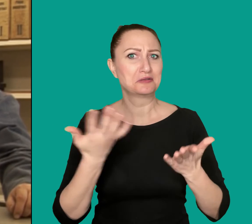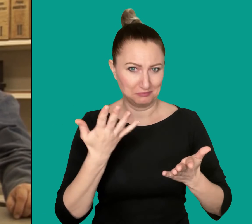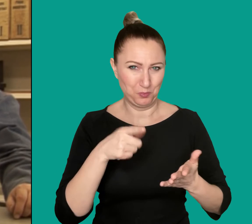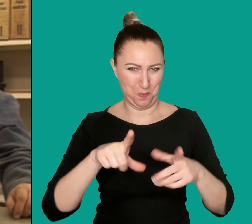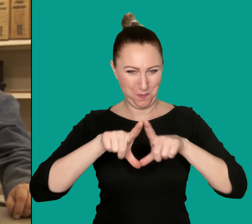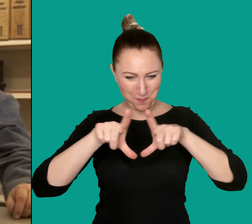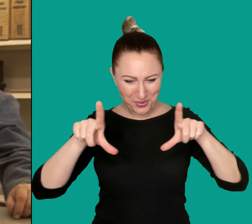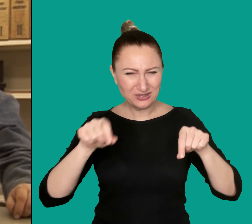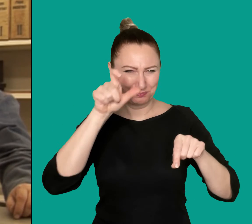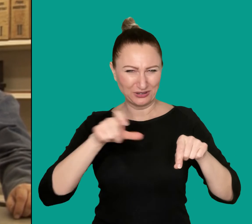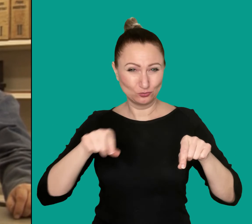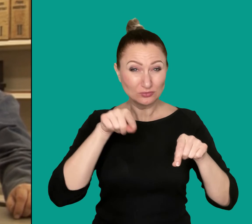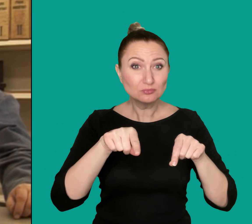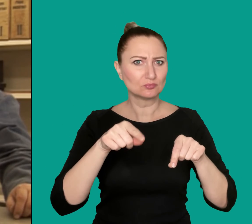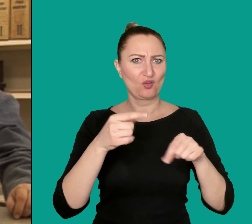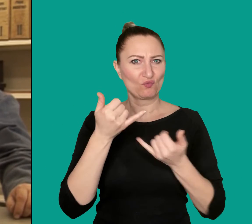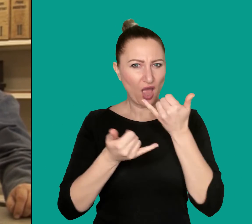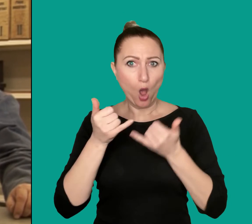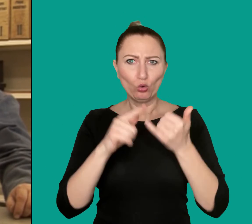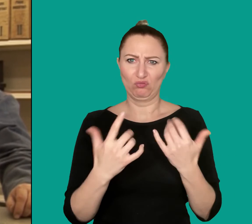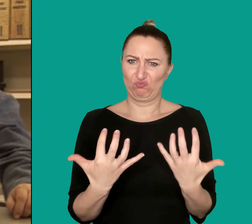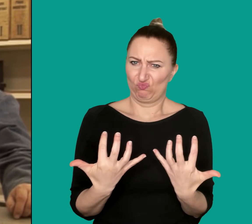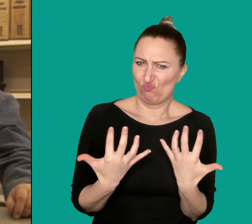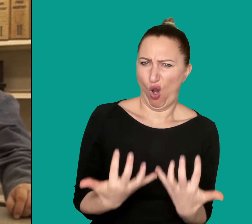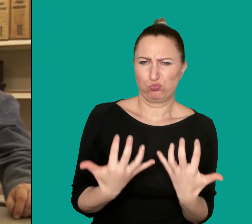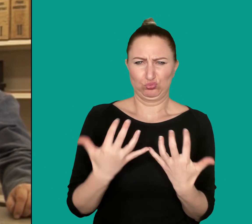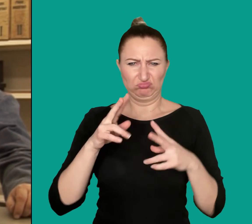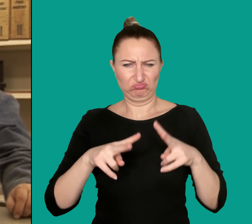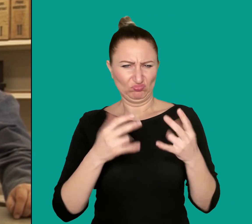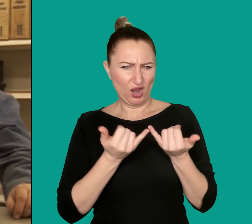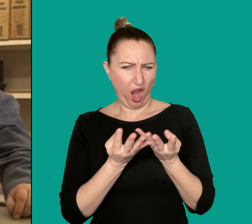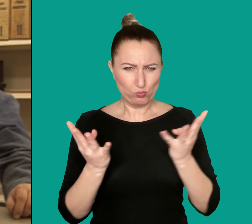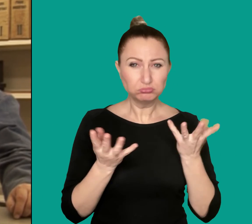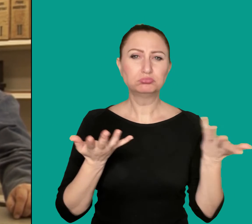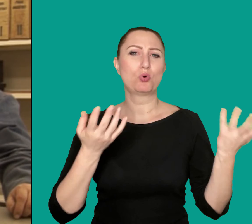a look at how people were once bothered by images